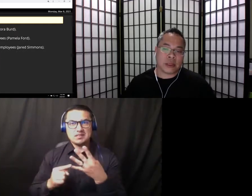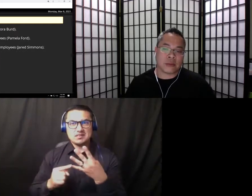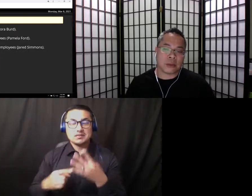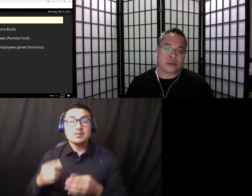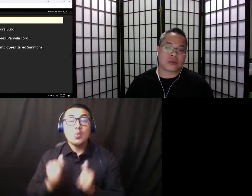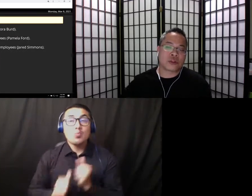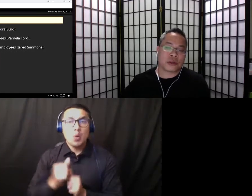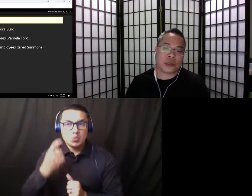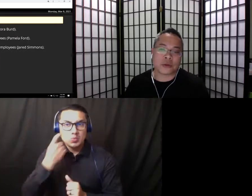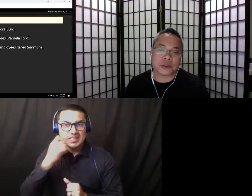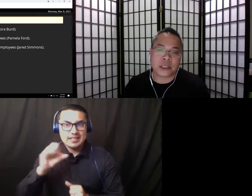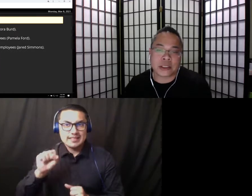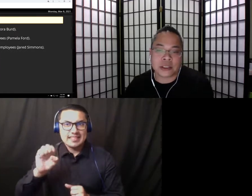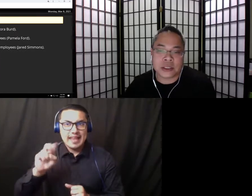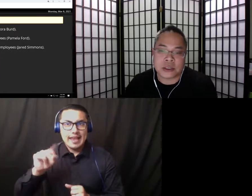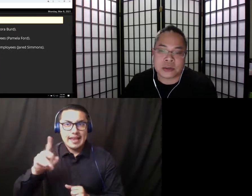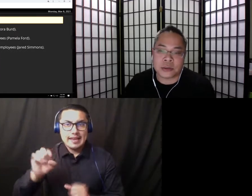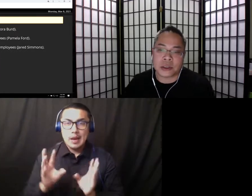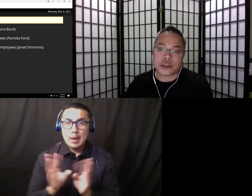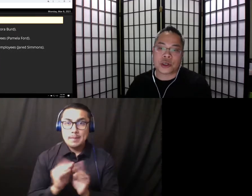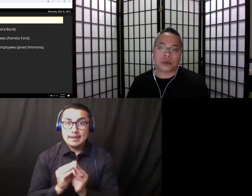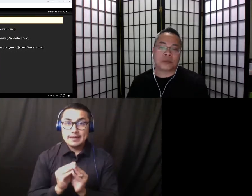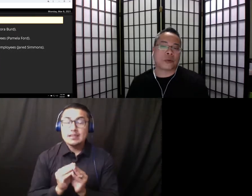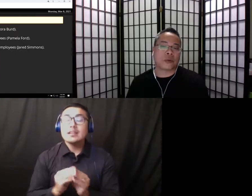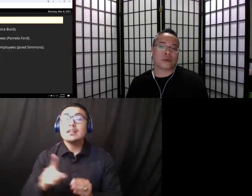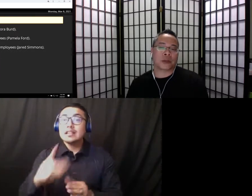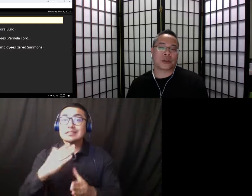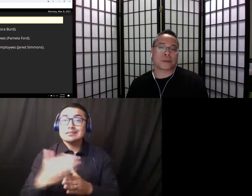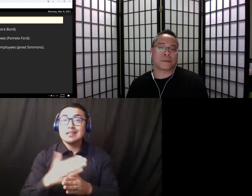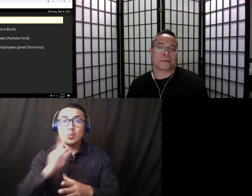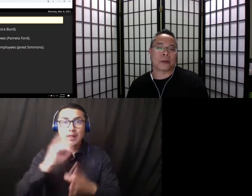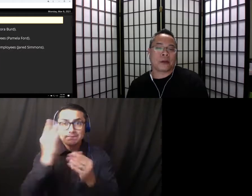members of the Shared Governance Basics Needs Committee shared important information.